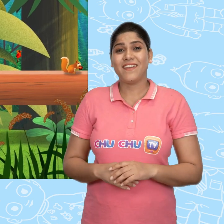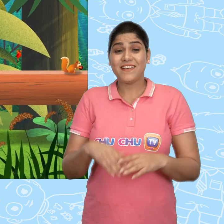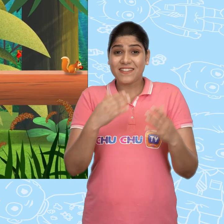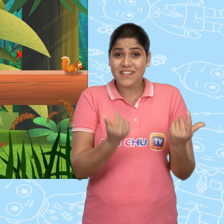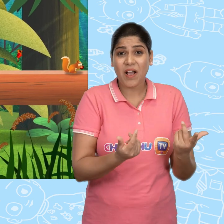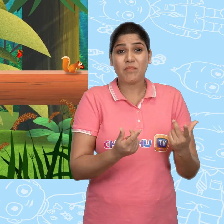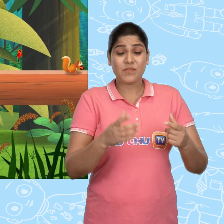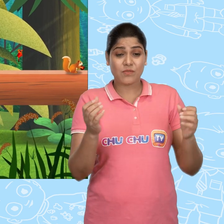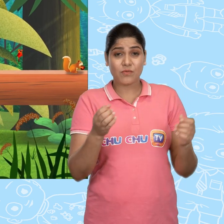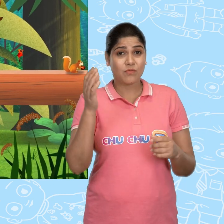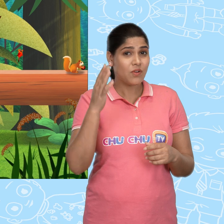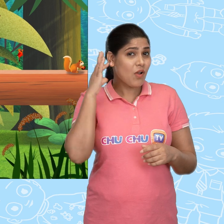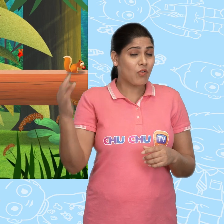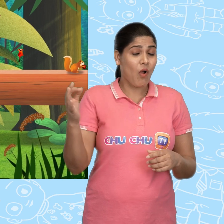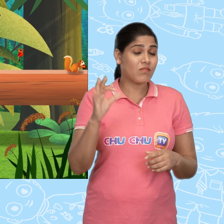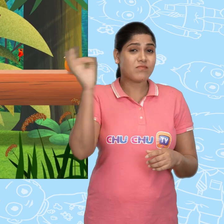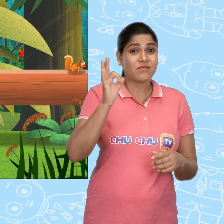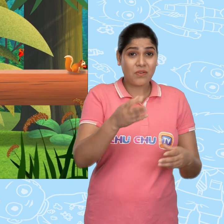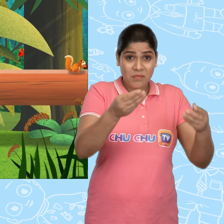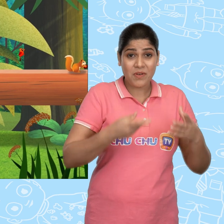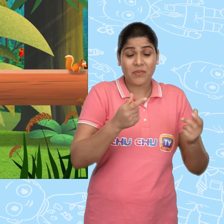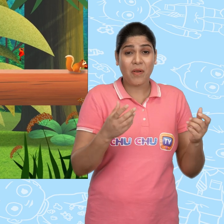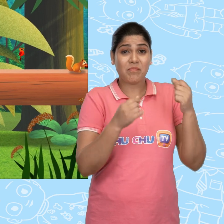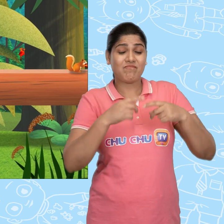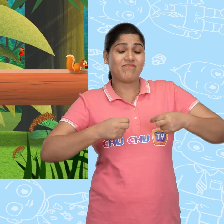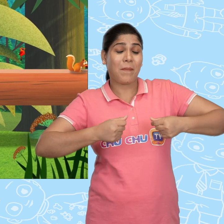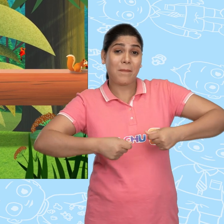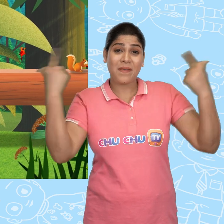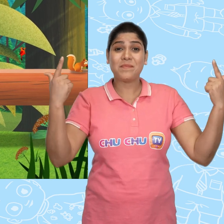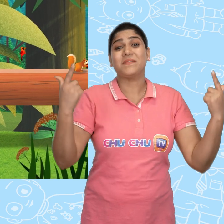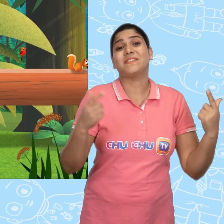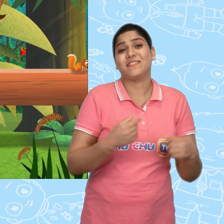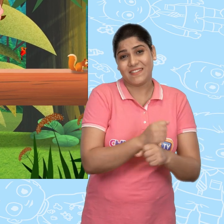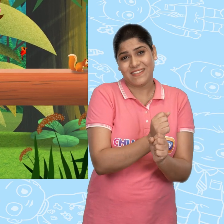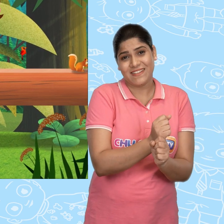It's going to give us gold coins and make us rich. Hooray!